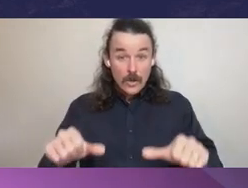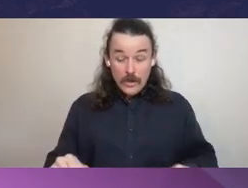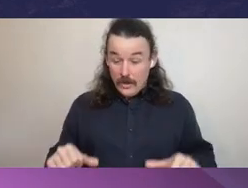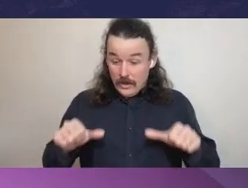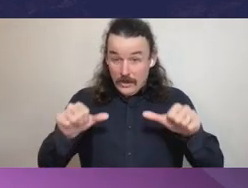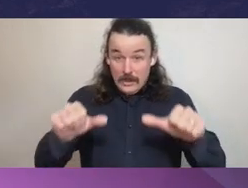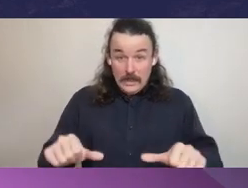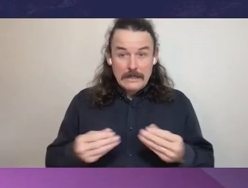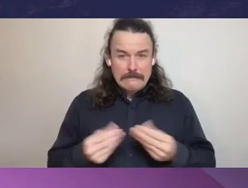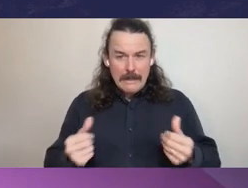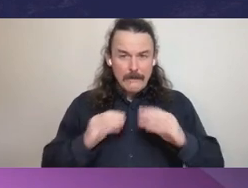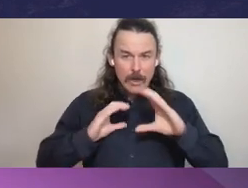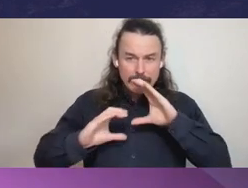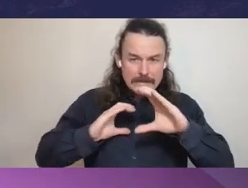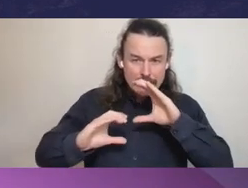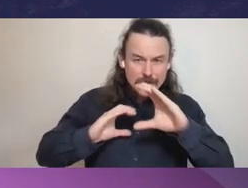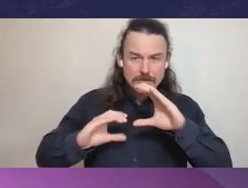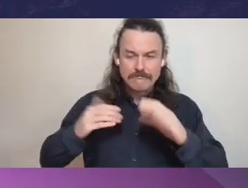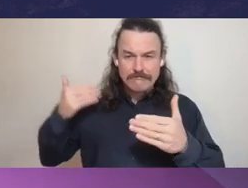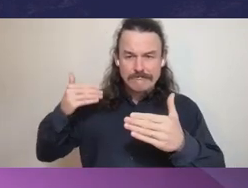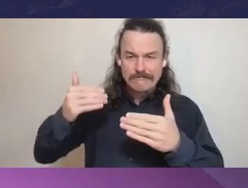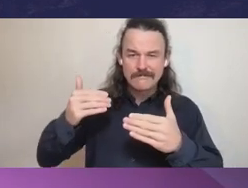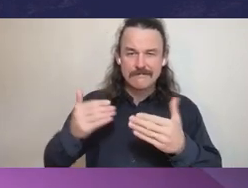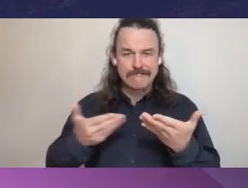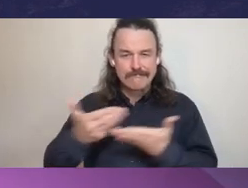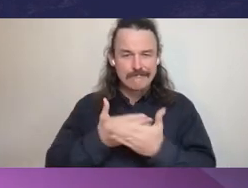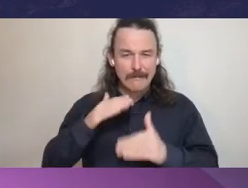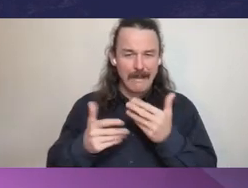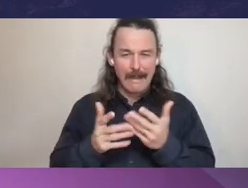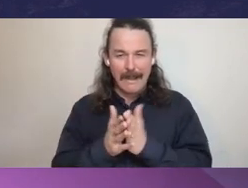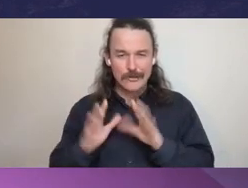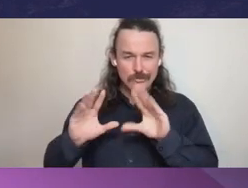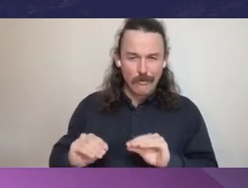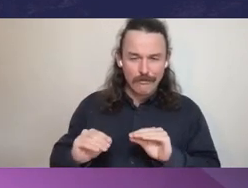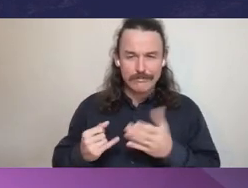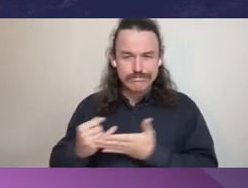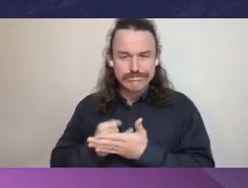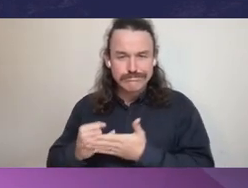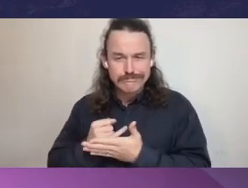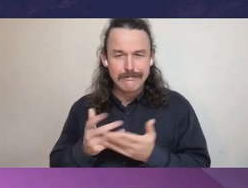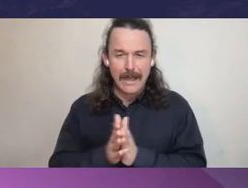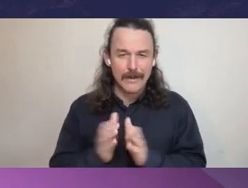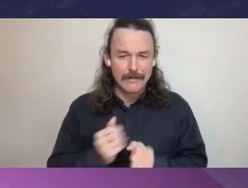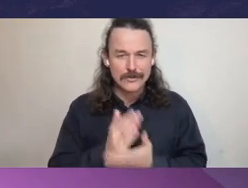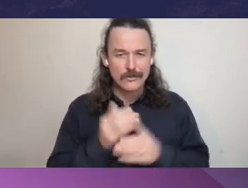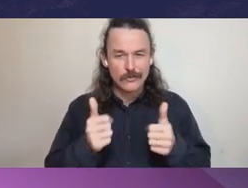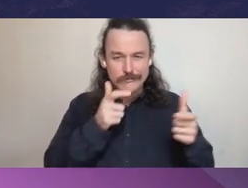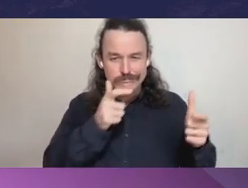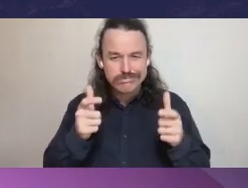some measures to mitigate corruption risks and promote good governance. But when it comes to public confidence in public institutions,